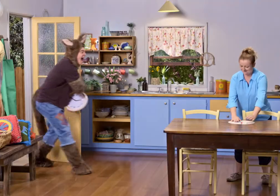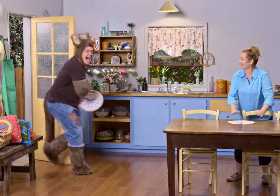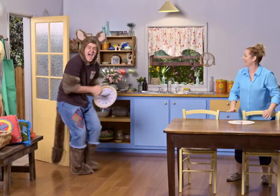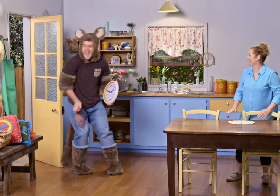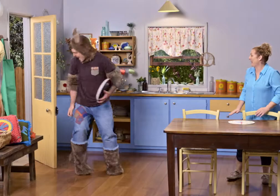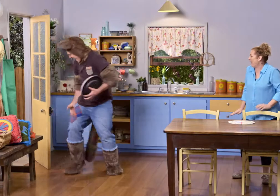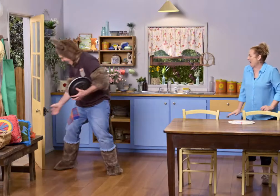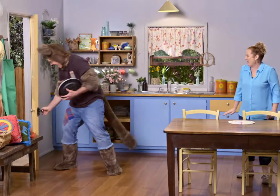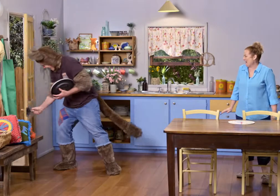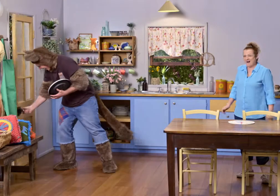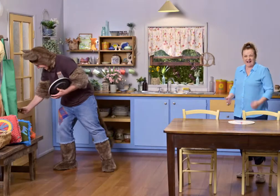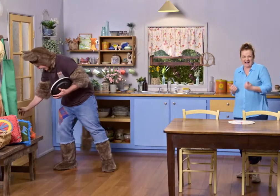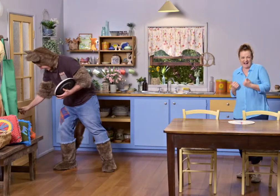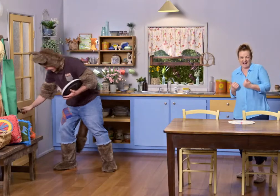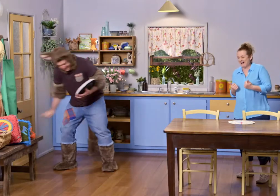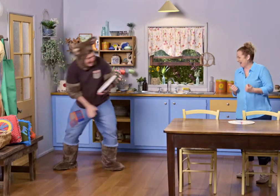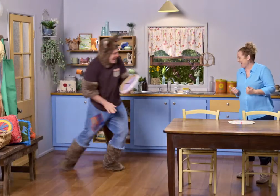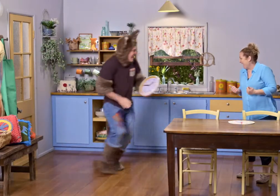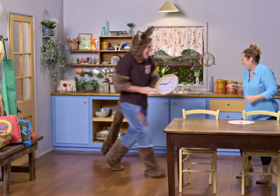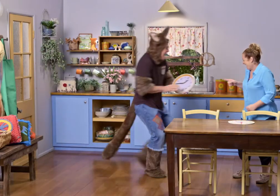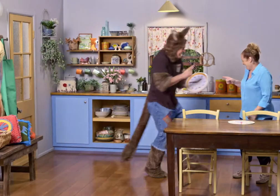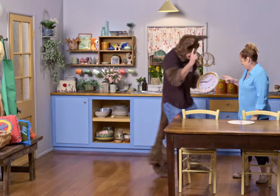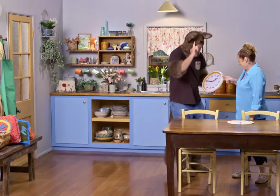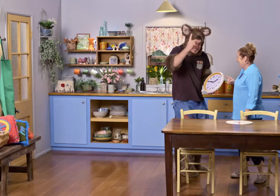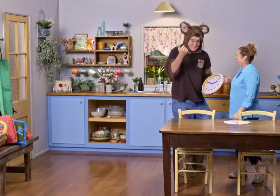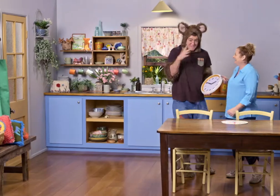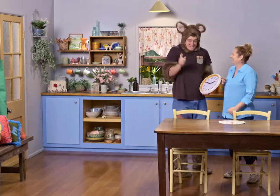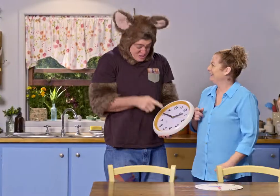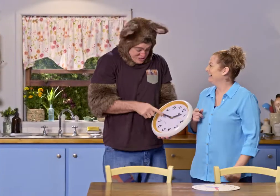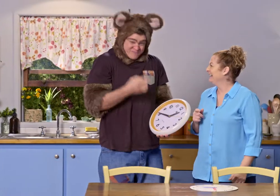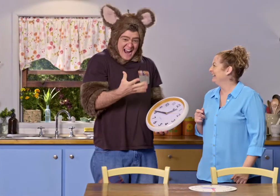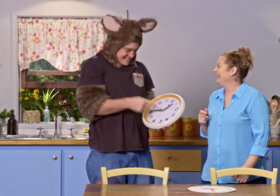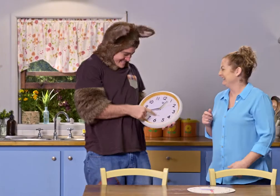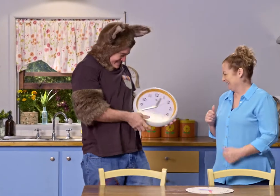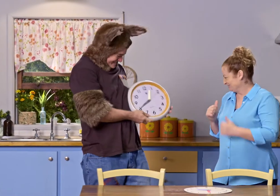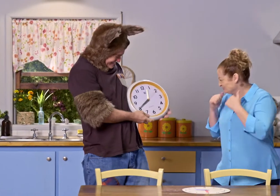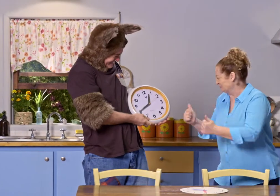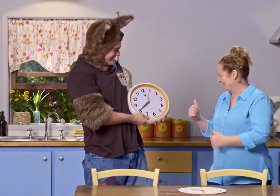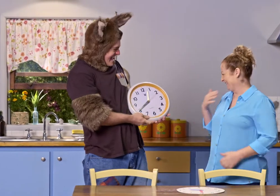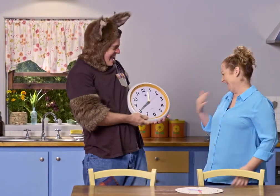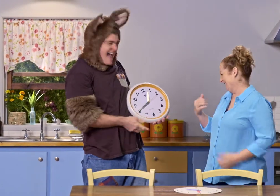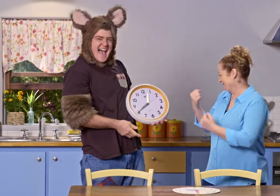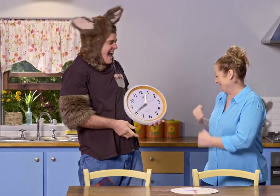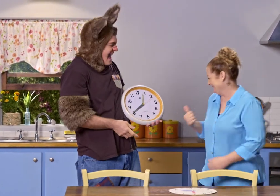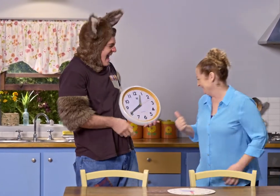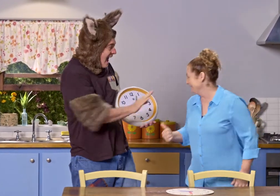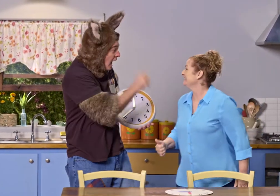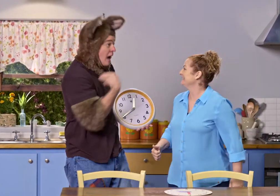Oh! Skip's finished fixing it - it's ready. Great. Thanks for bringing it over.